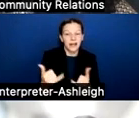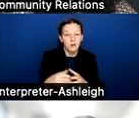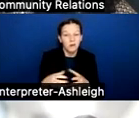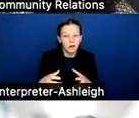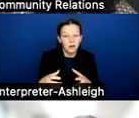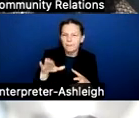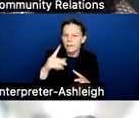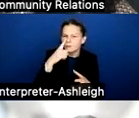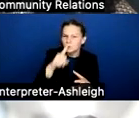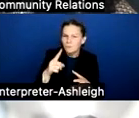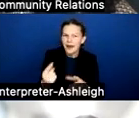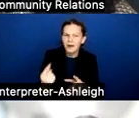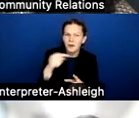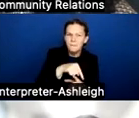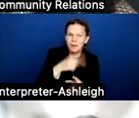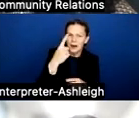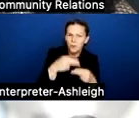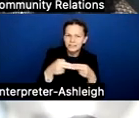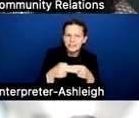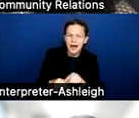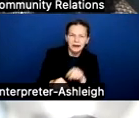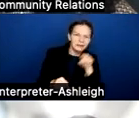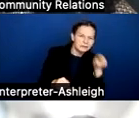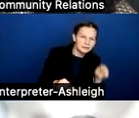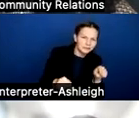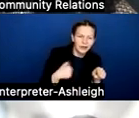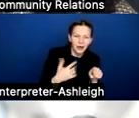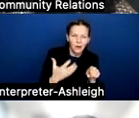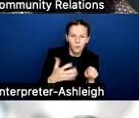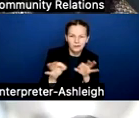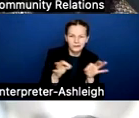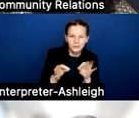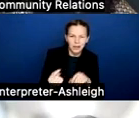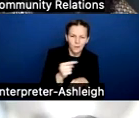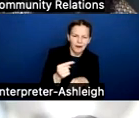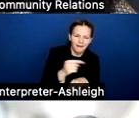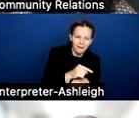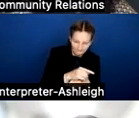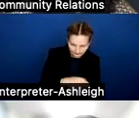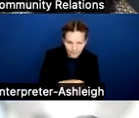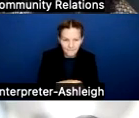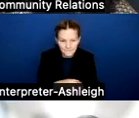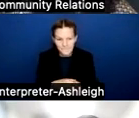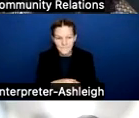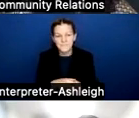Also, I wanna just highlight another thing also. The last slide for our staff and community to know like,